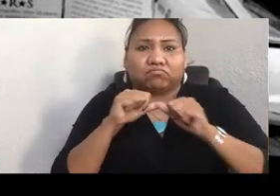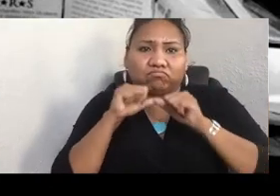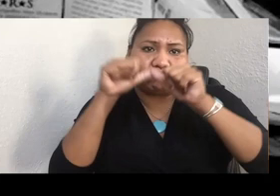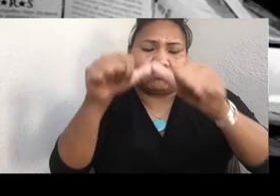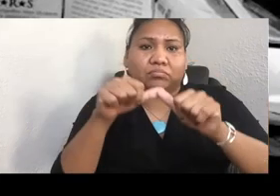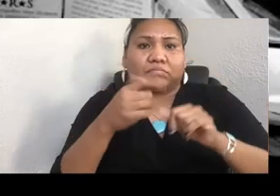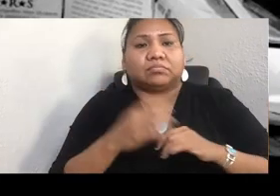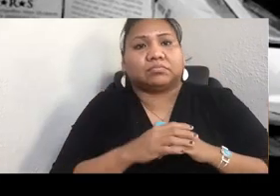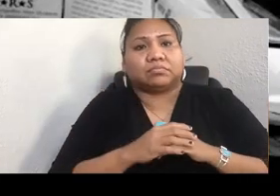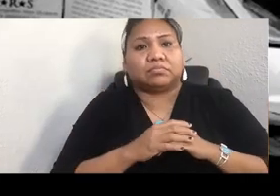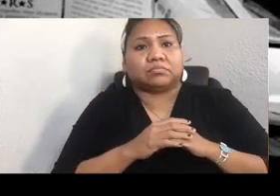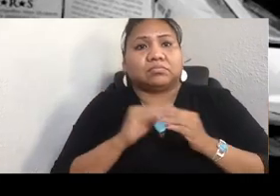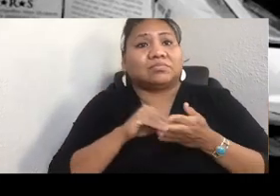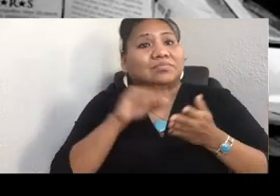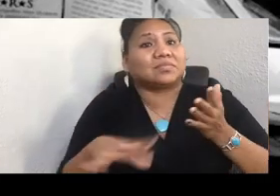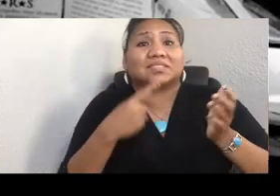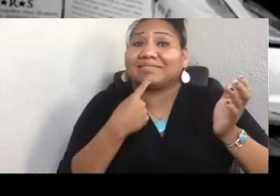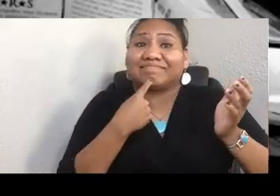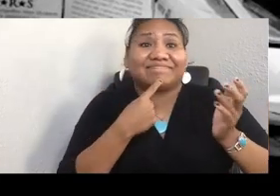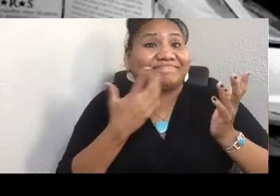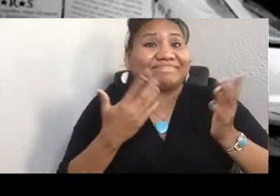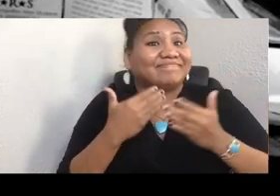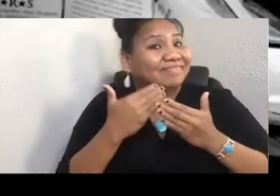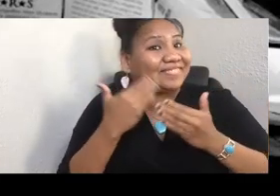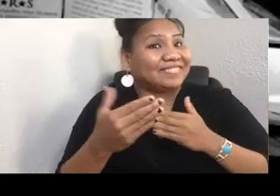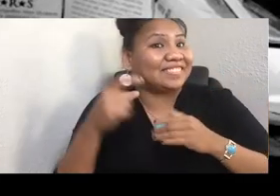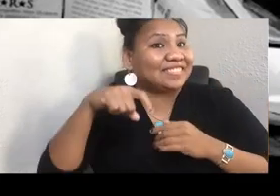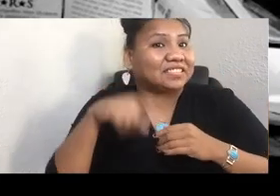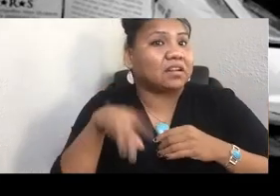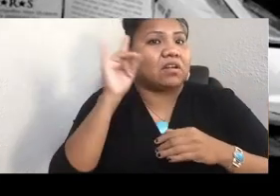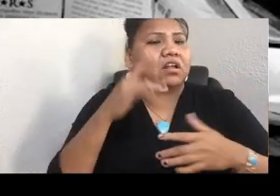is, one must find one's heart, your affective orientation.